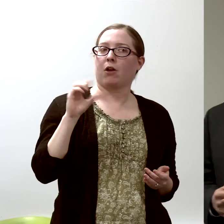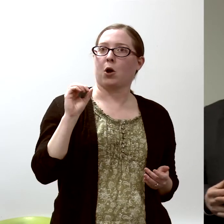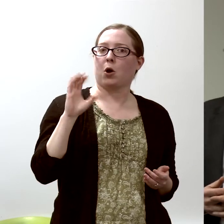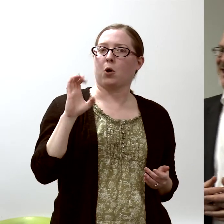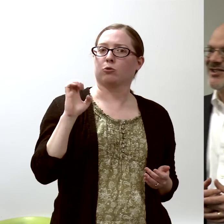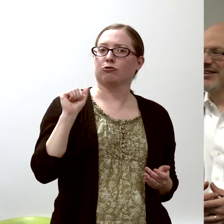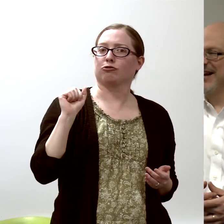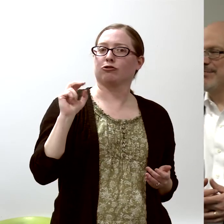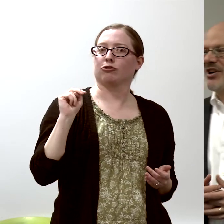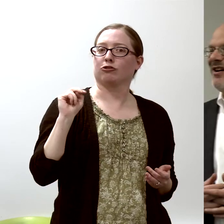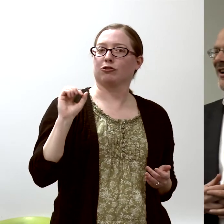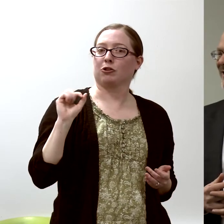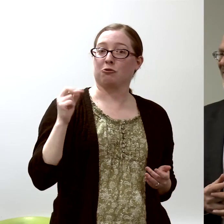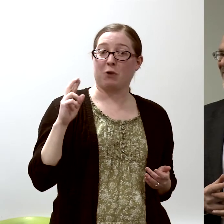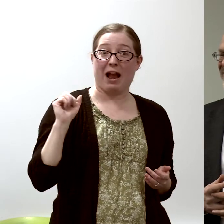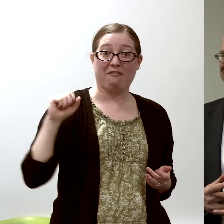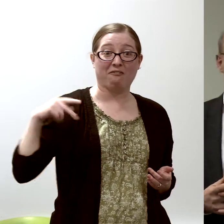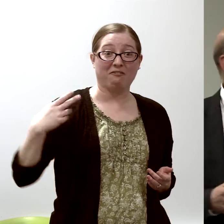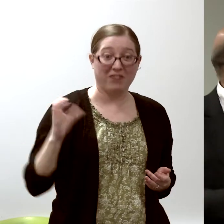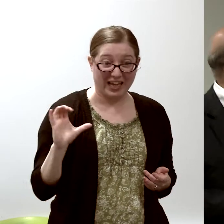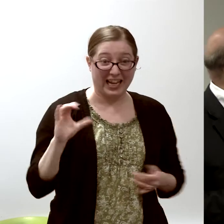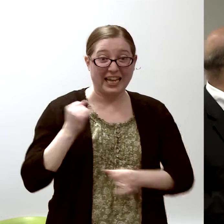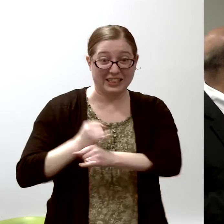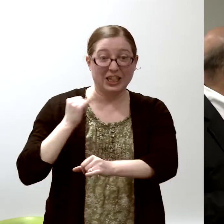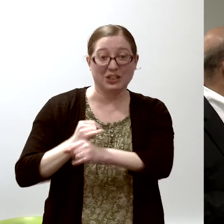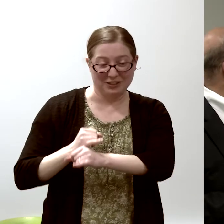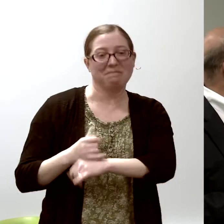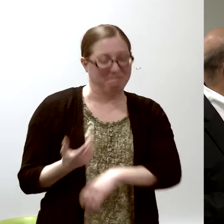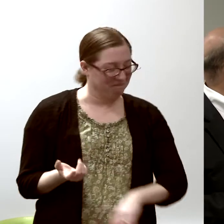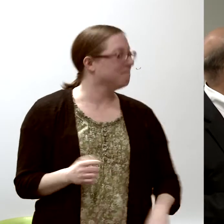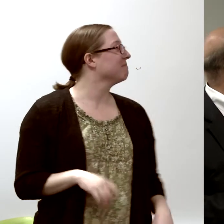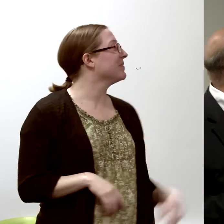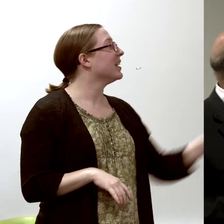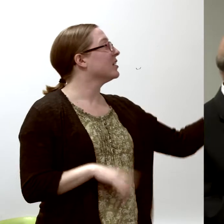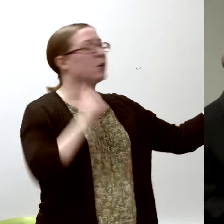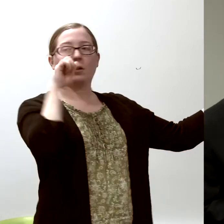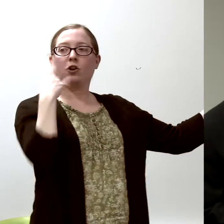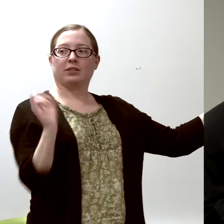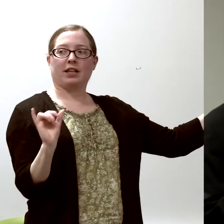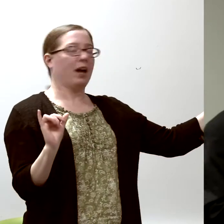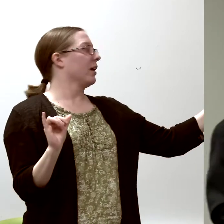It's on Cape Cod. That's actually what the institute looks like,